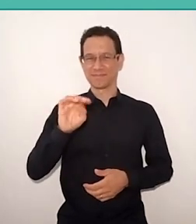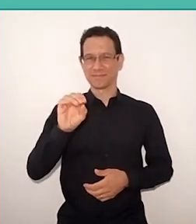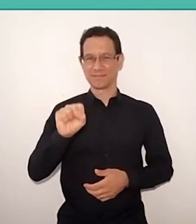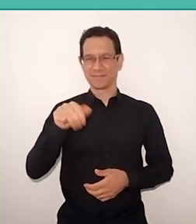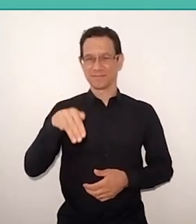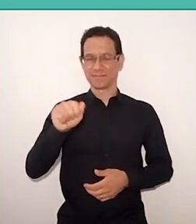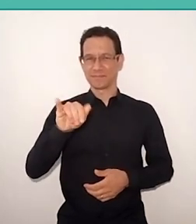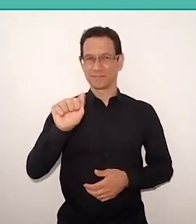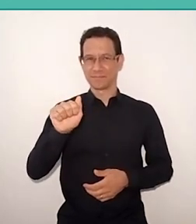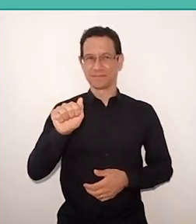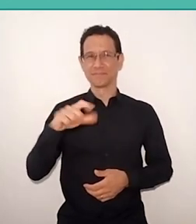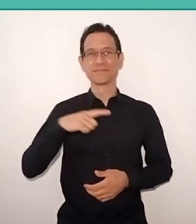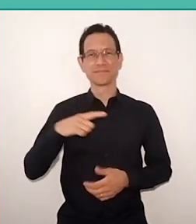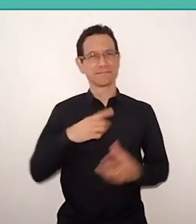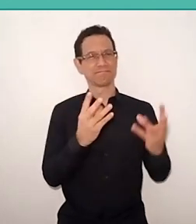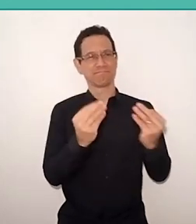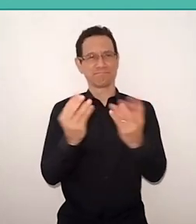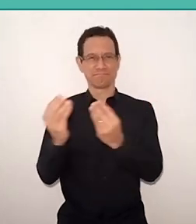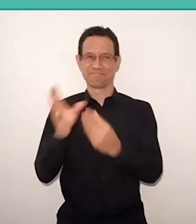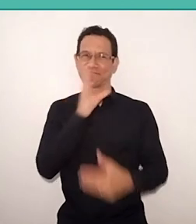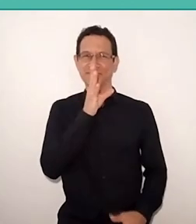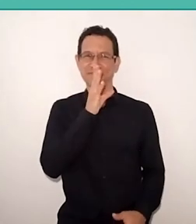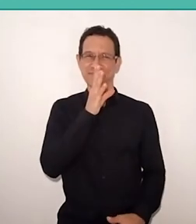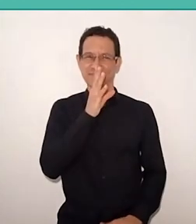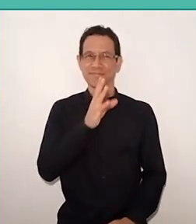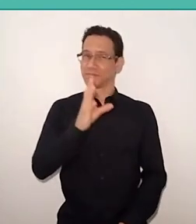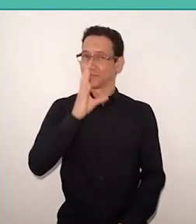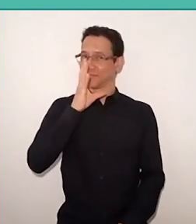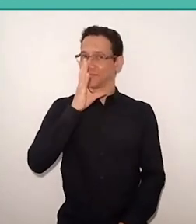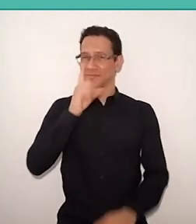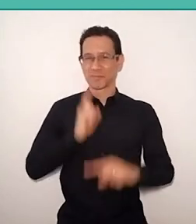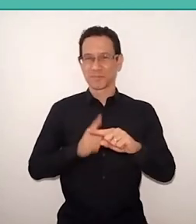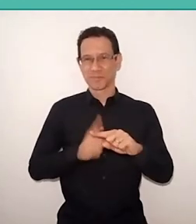I think many here already know her, admire her, because Bel has a huge contribution